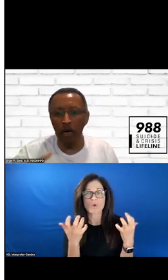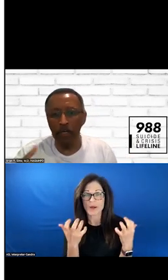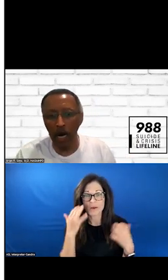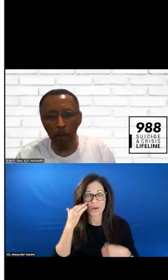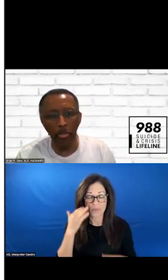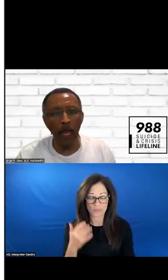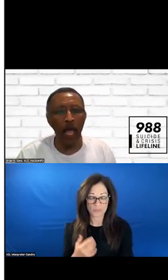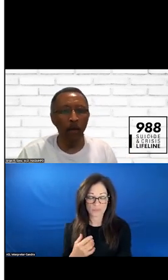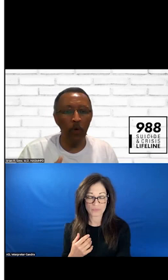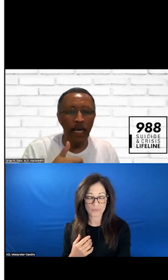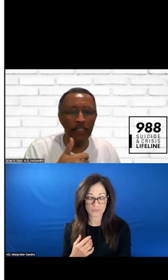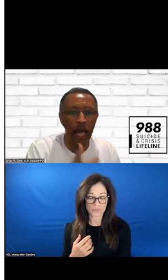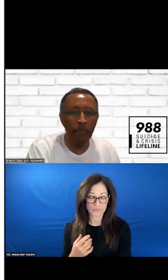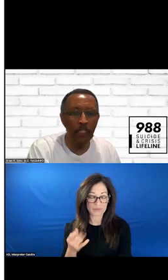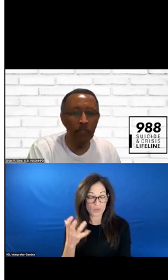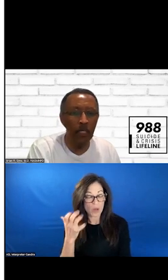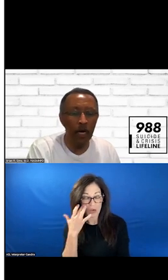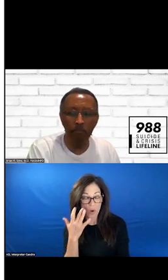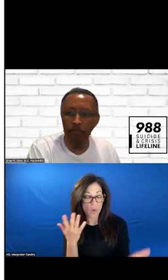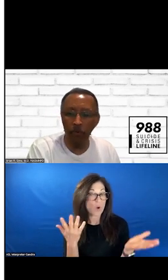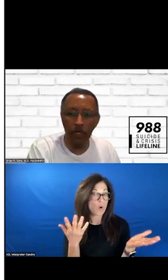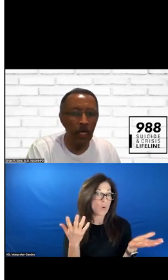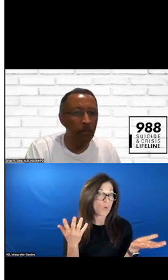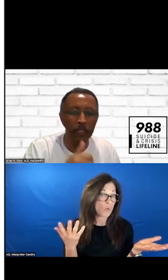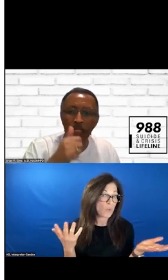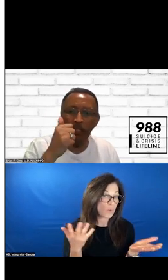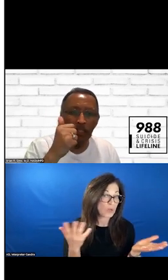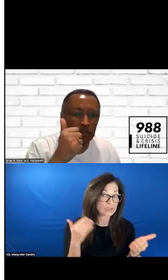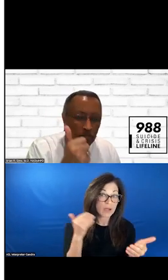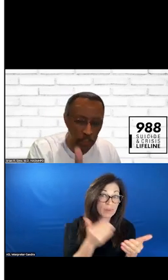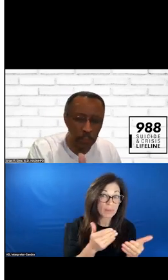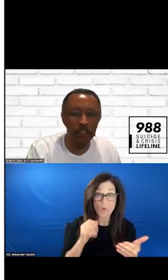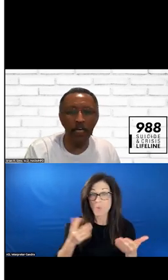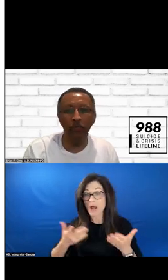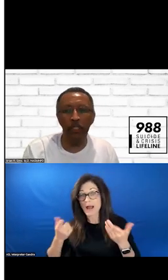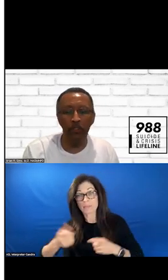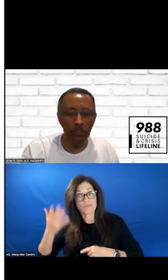IS COMING UP OR HAPPENING BEFORE, THIS IS THE SITE THAT YOU WANT TO GO TO.